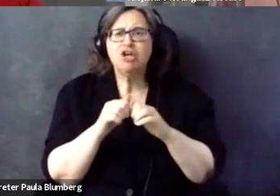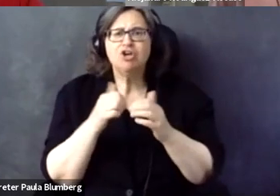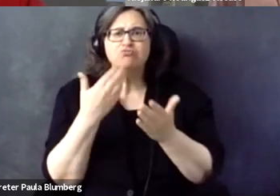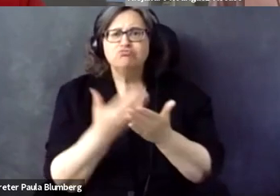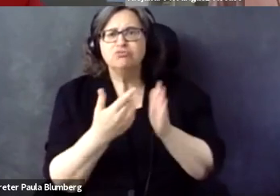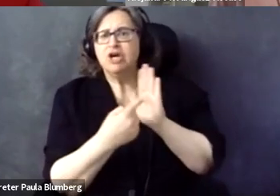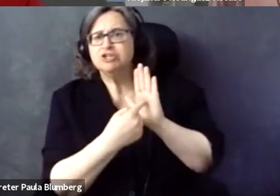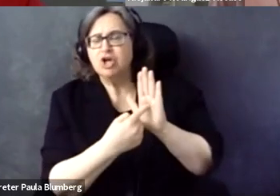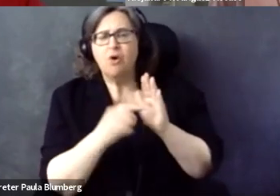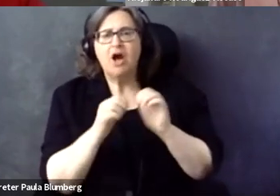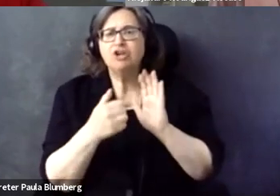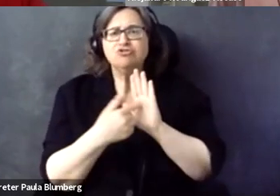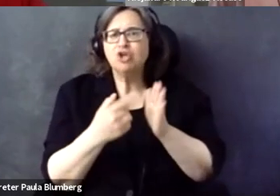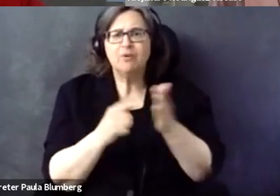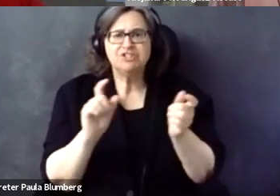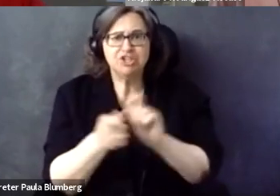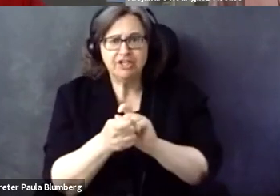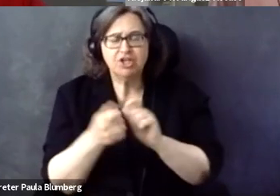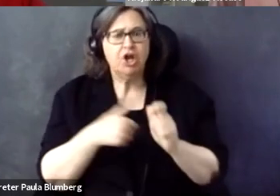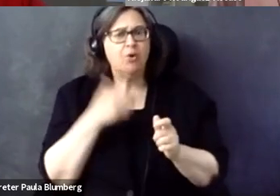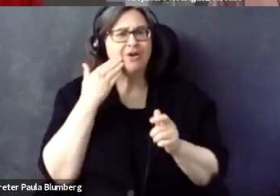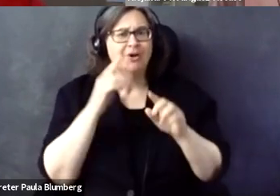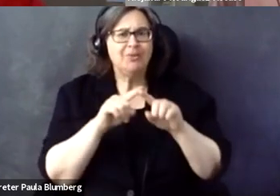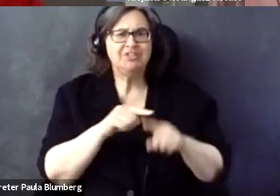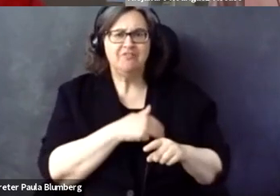So the question of how do you measure that, how do you show that,